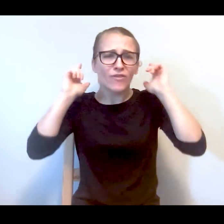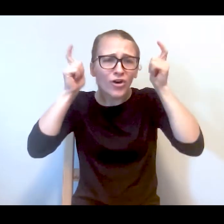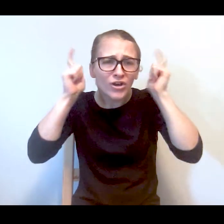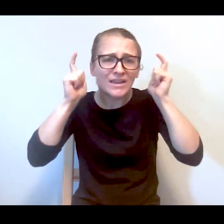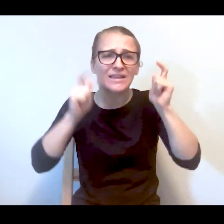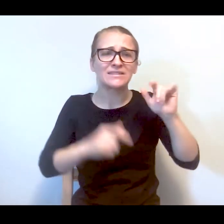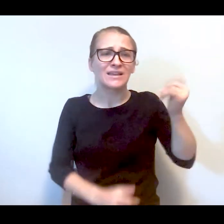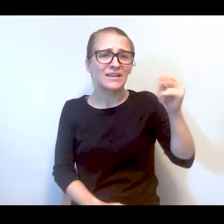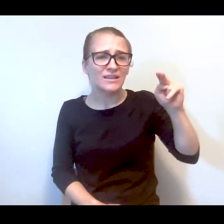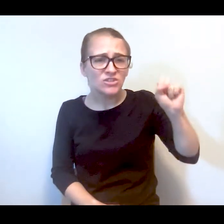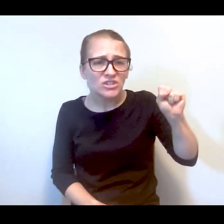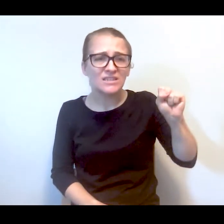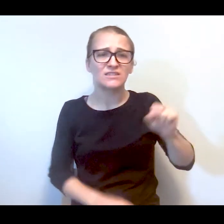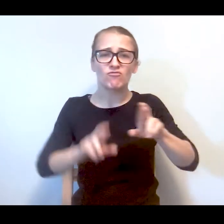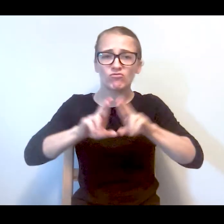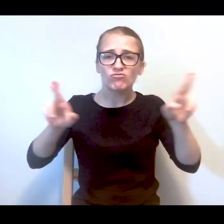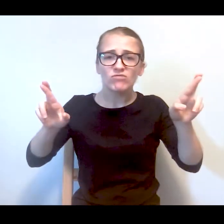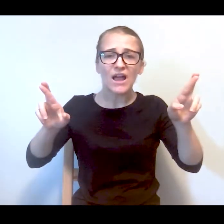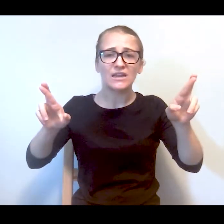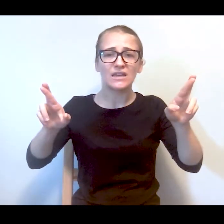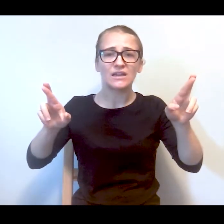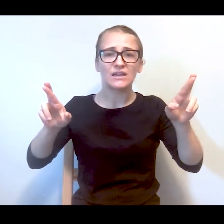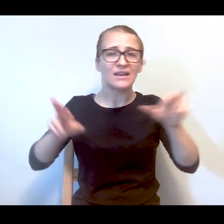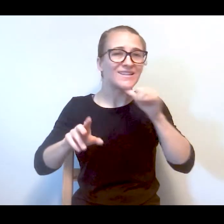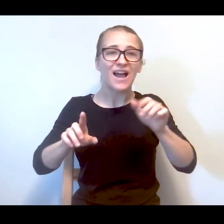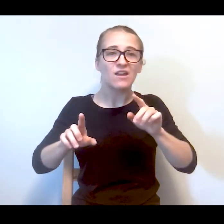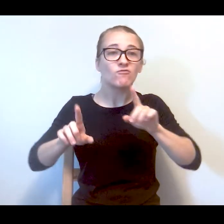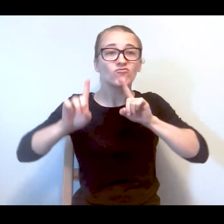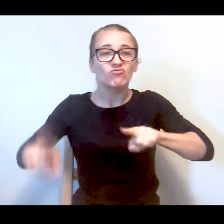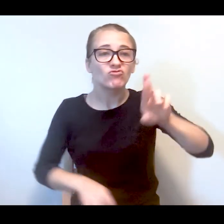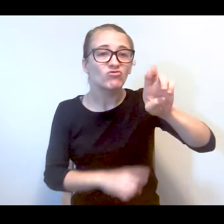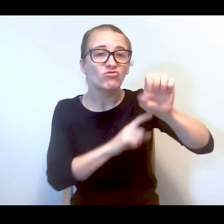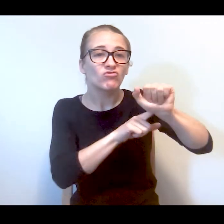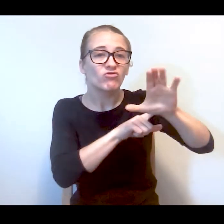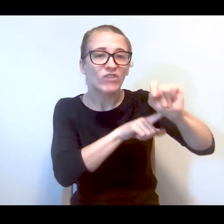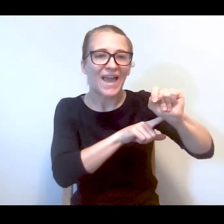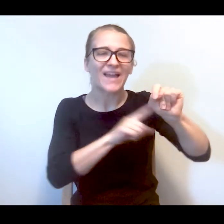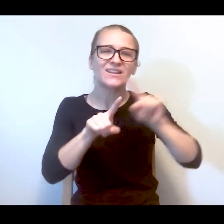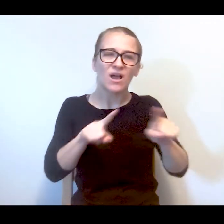jeans, and they come ready to not react but to